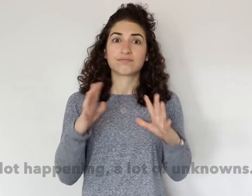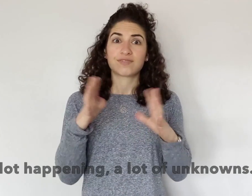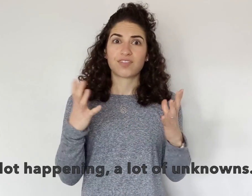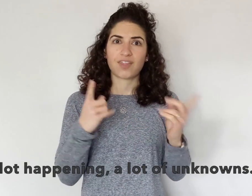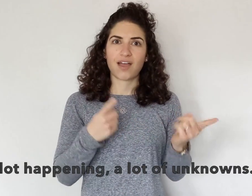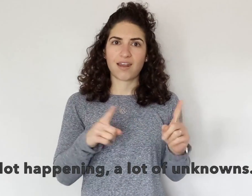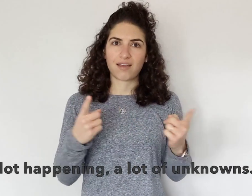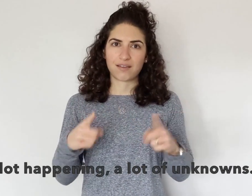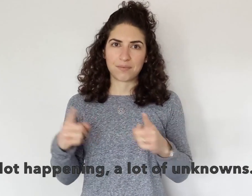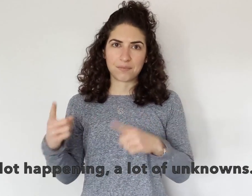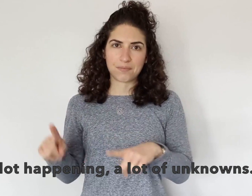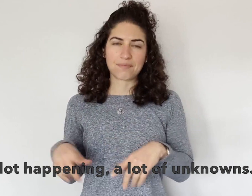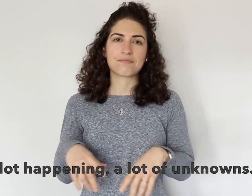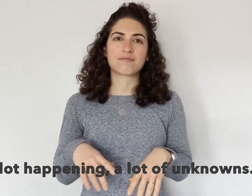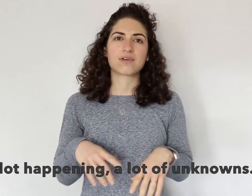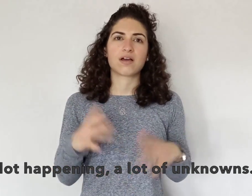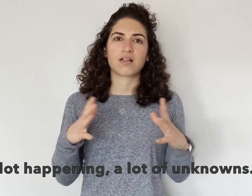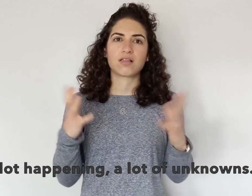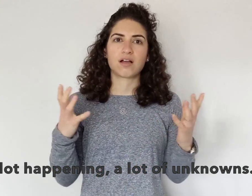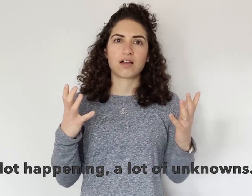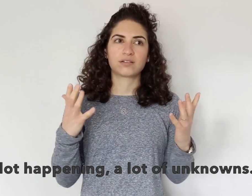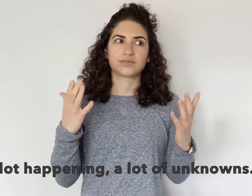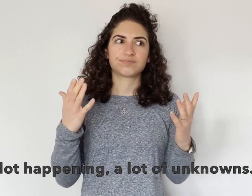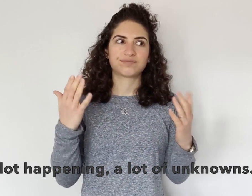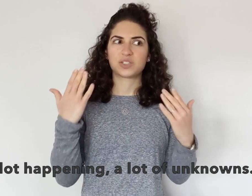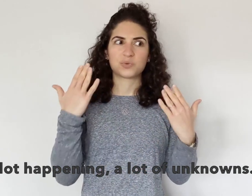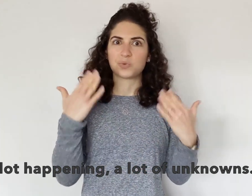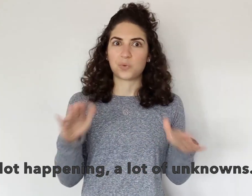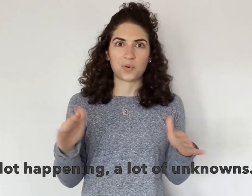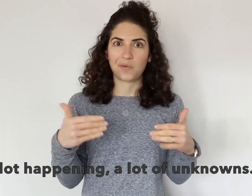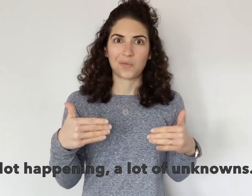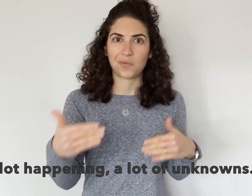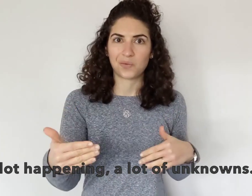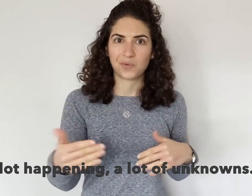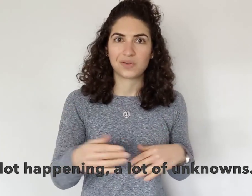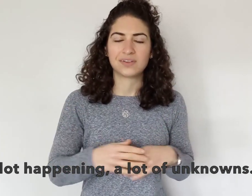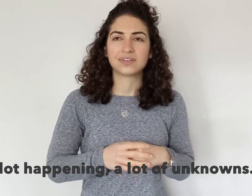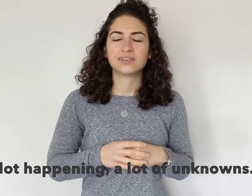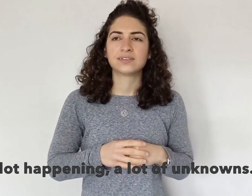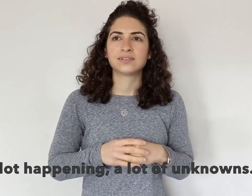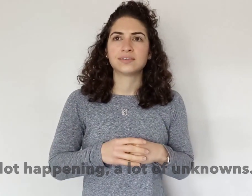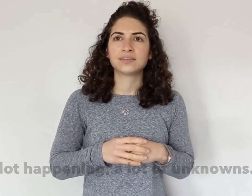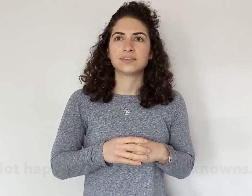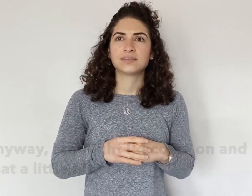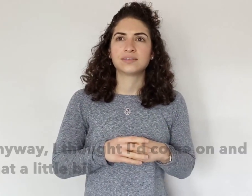A lot is happening, a lot of unknowns.